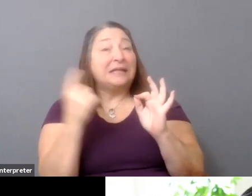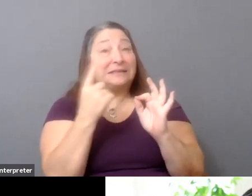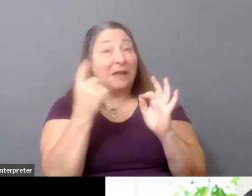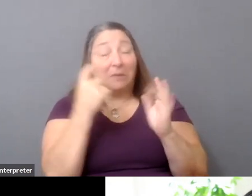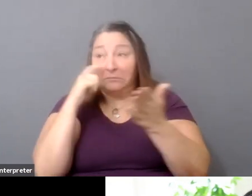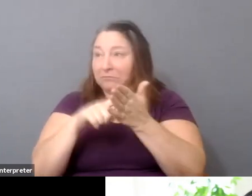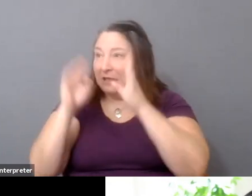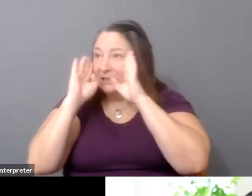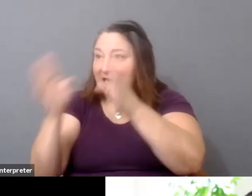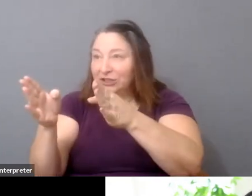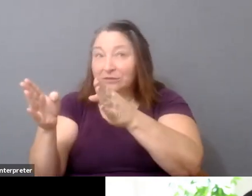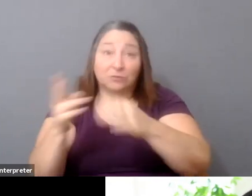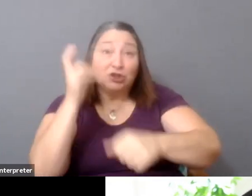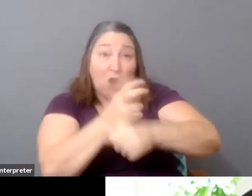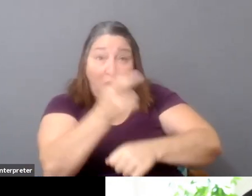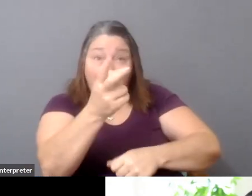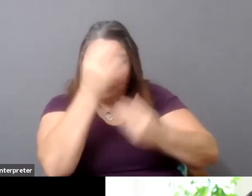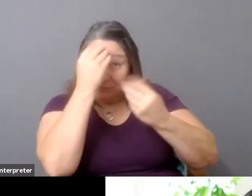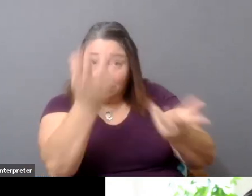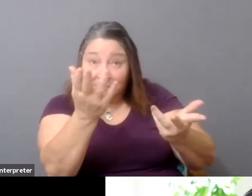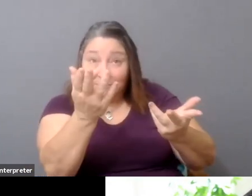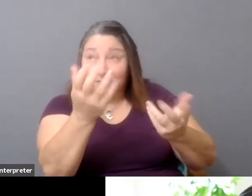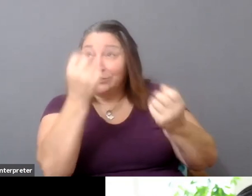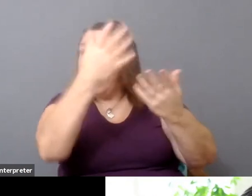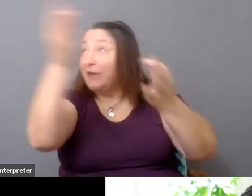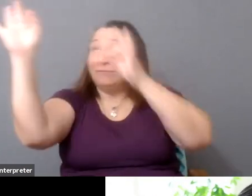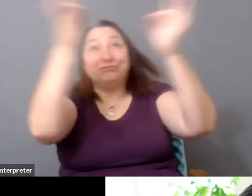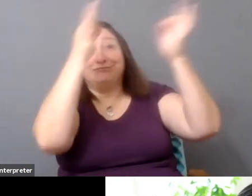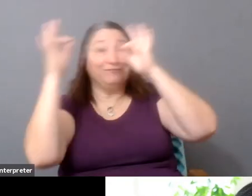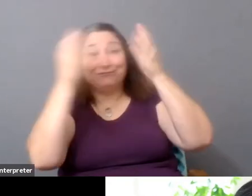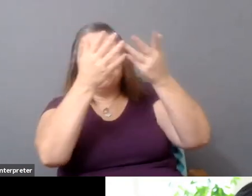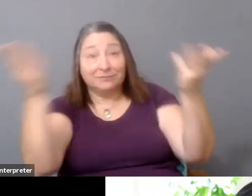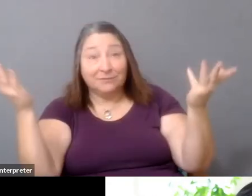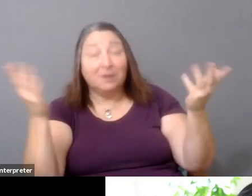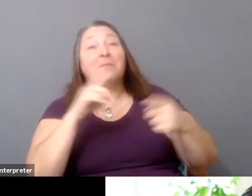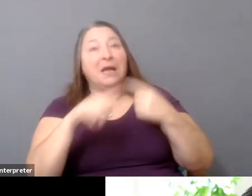is really hard. Once you have that, that might give you more leverage that